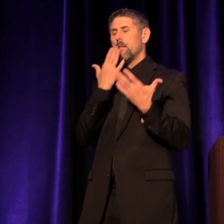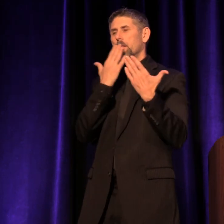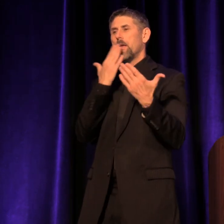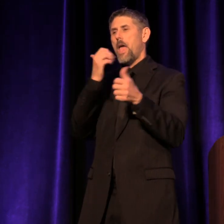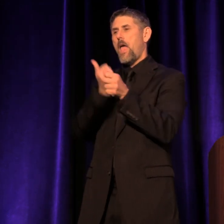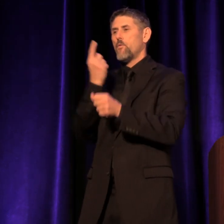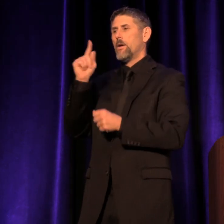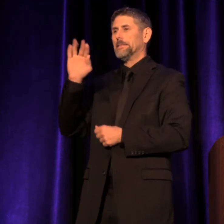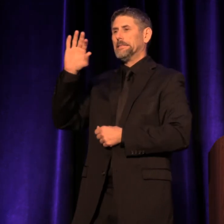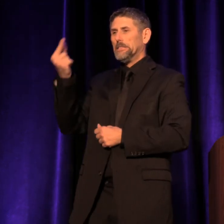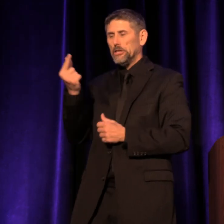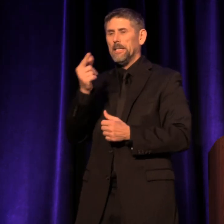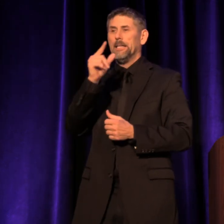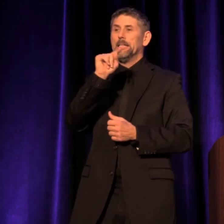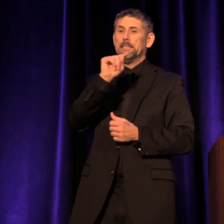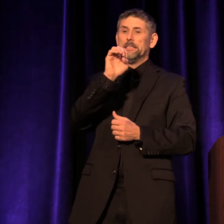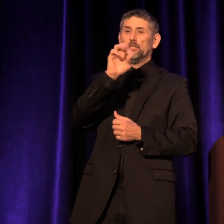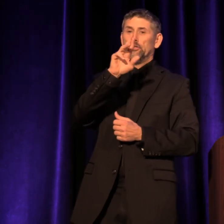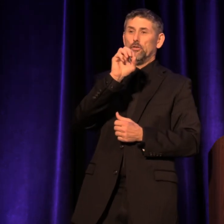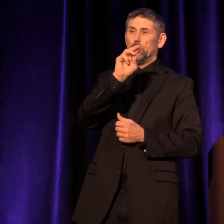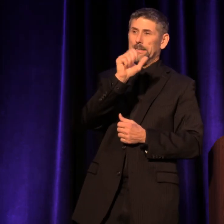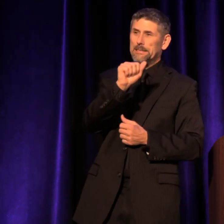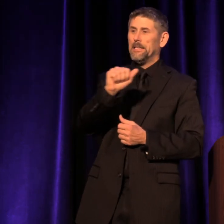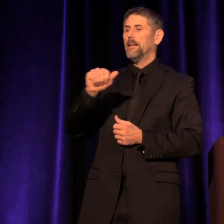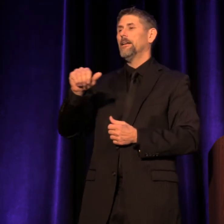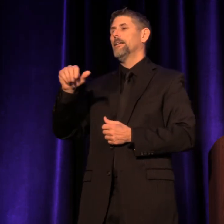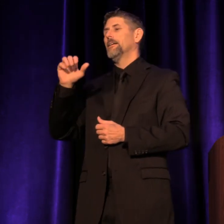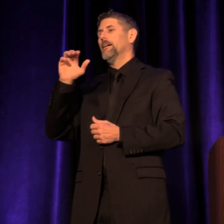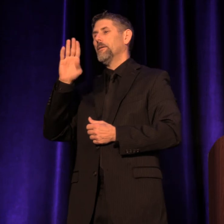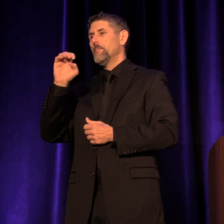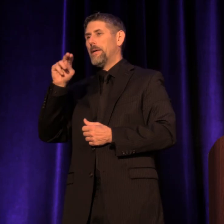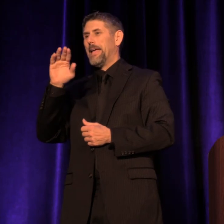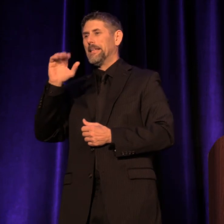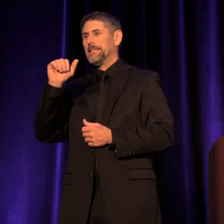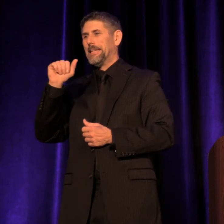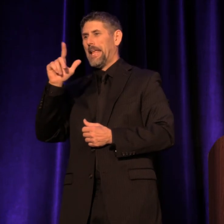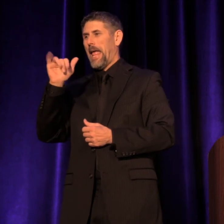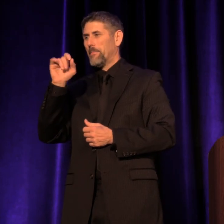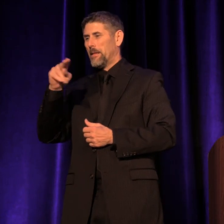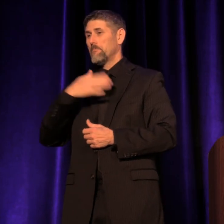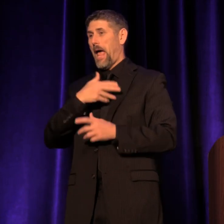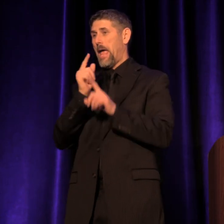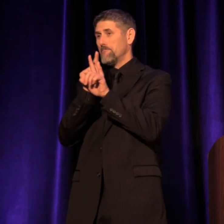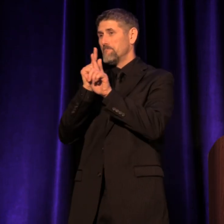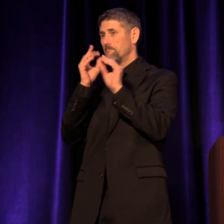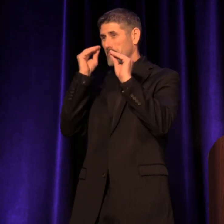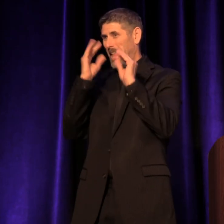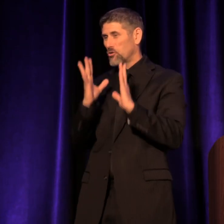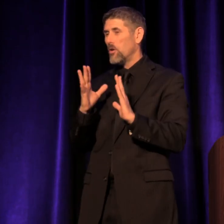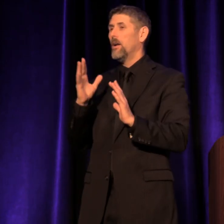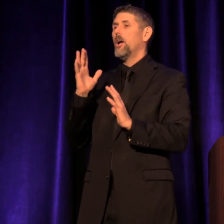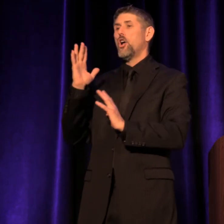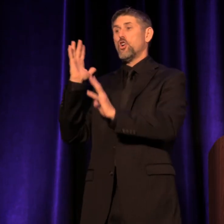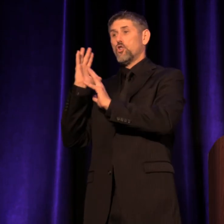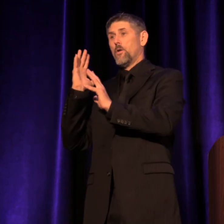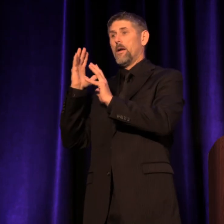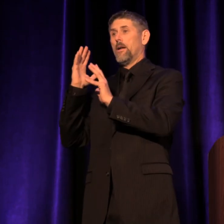Teresa, Ben Cameron who was my mentor, the current and past Board of Trustees,